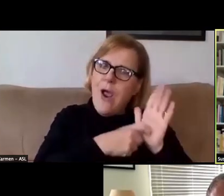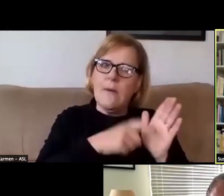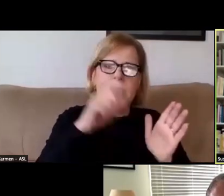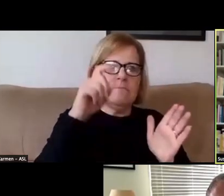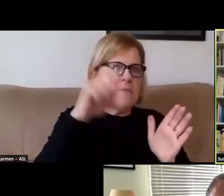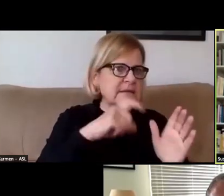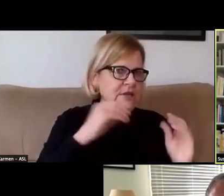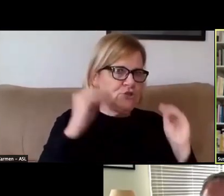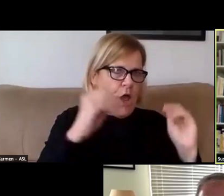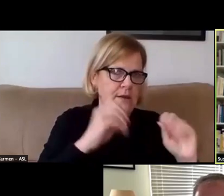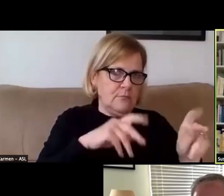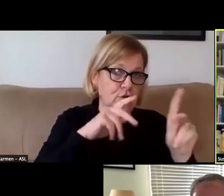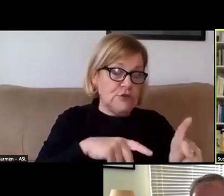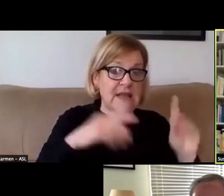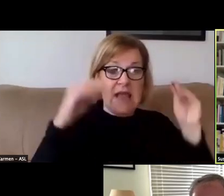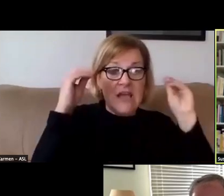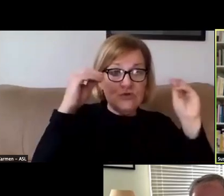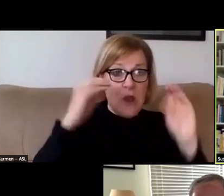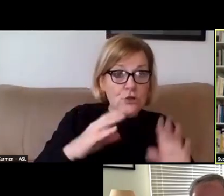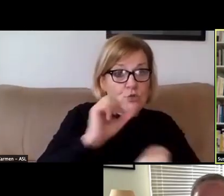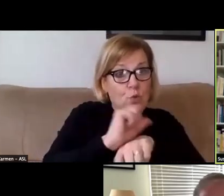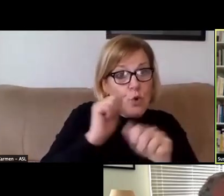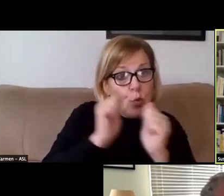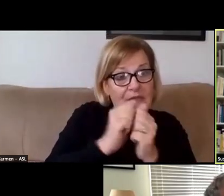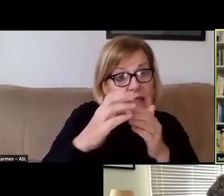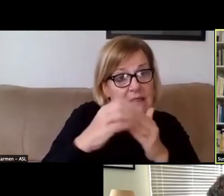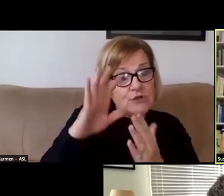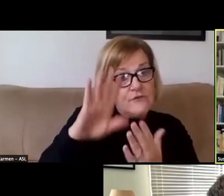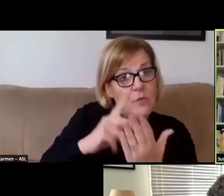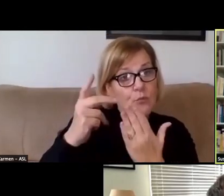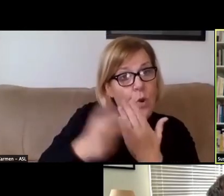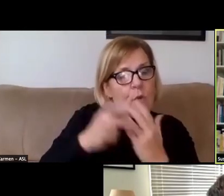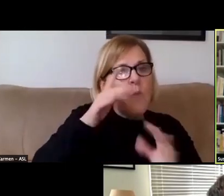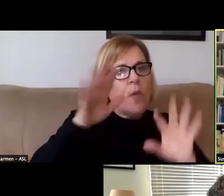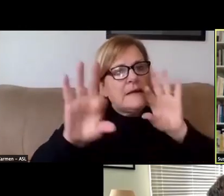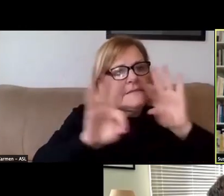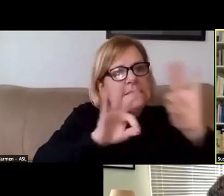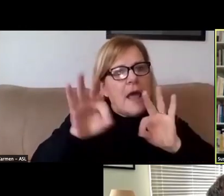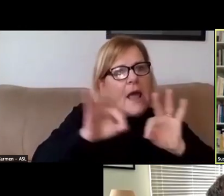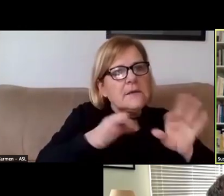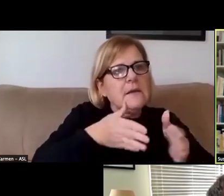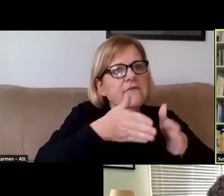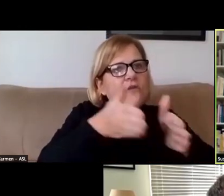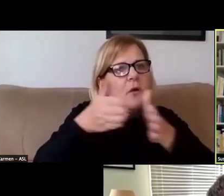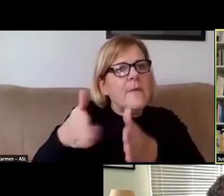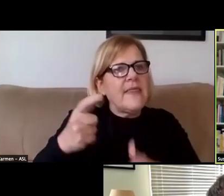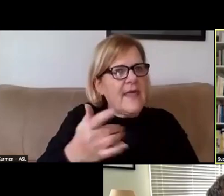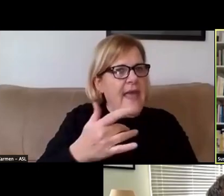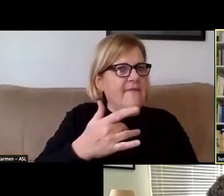And instructors working with the leaders of their programs will select the formats that they believe are the most appropriate